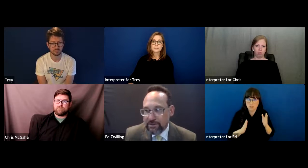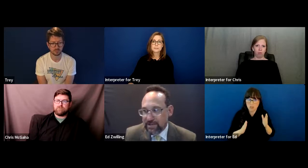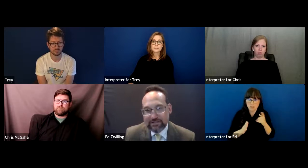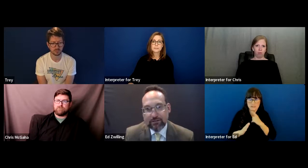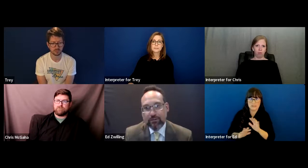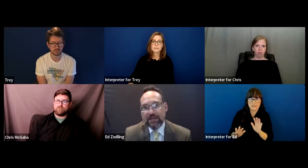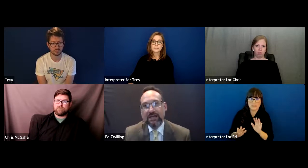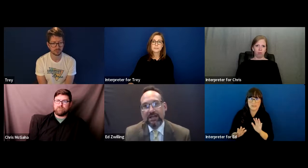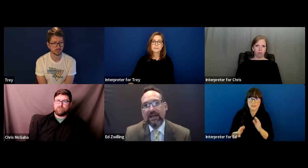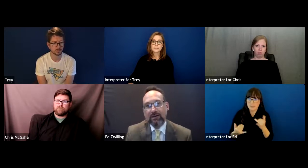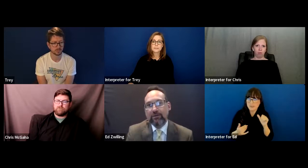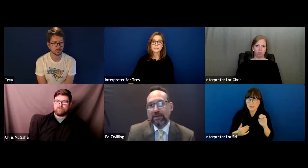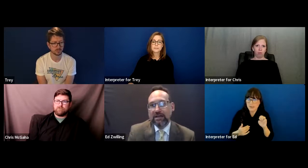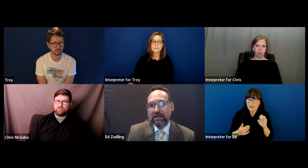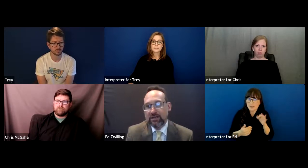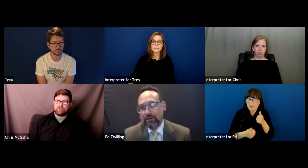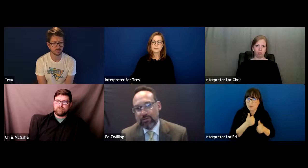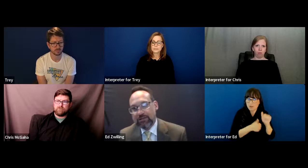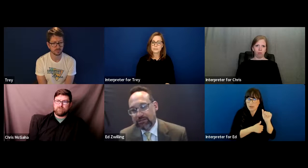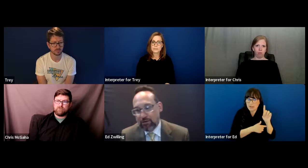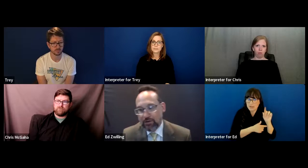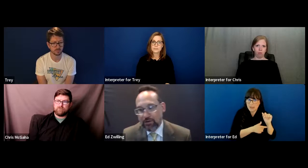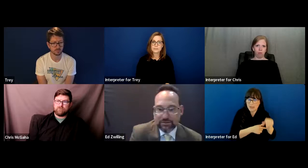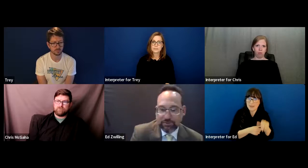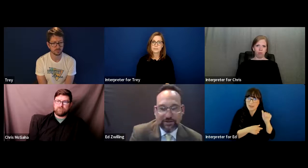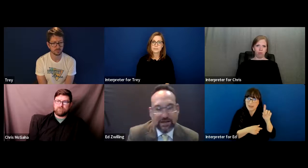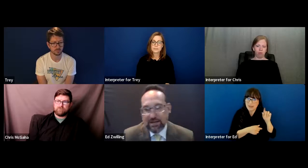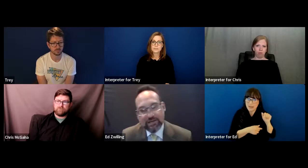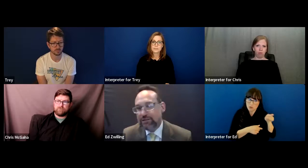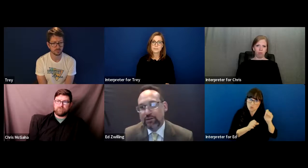this case under the ADA and under the ADA you can make these arguments but the ADA isn't